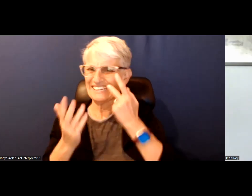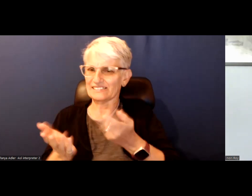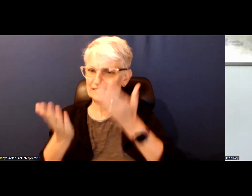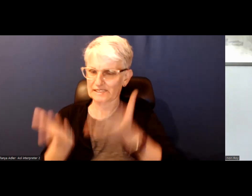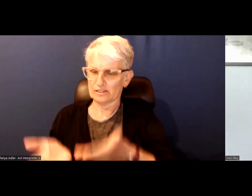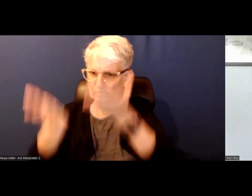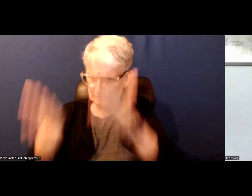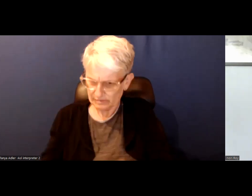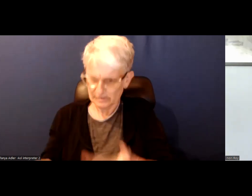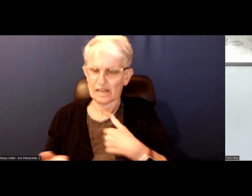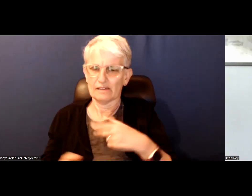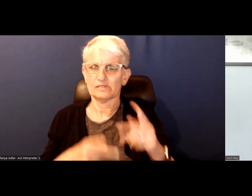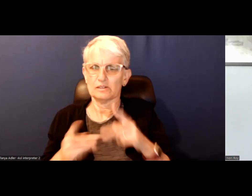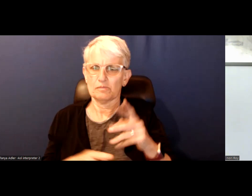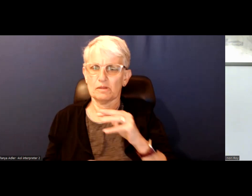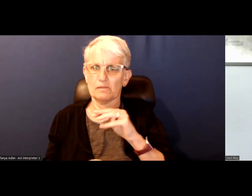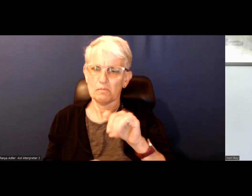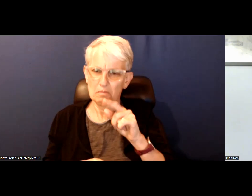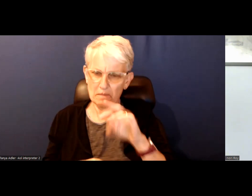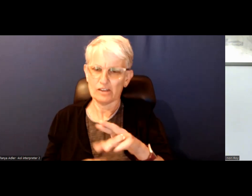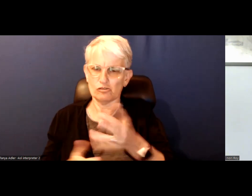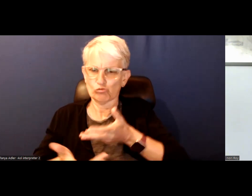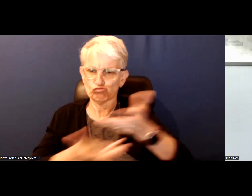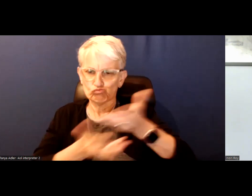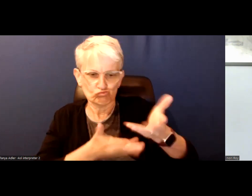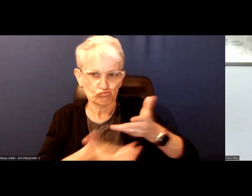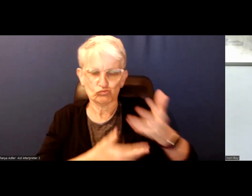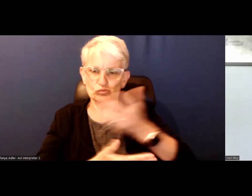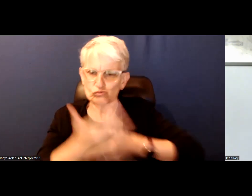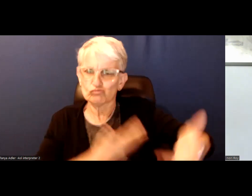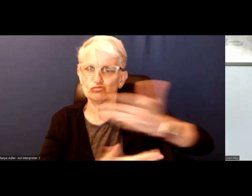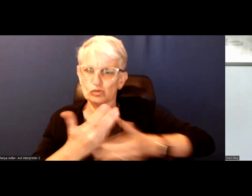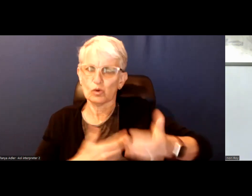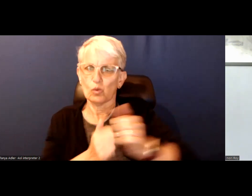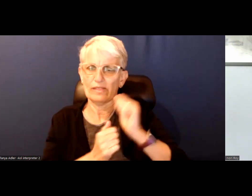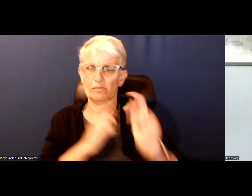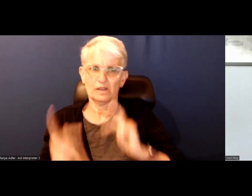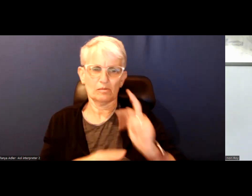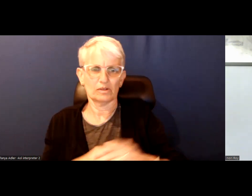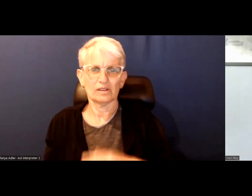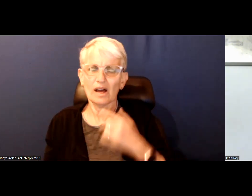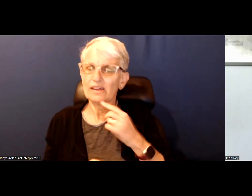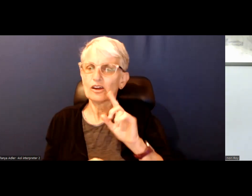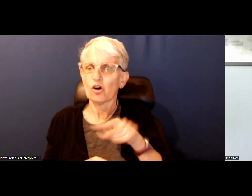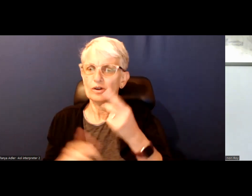with the people of the city. I feel like that is something left to the election season and it seems like as soon